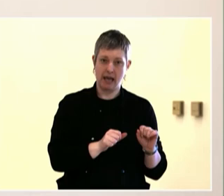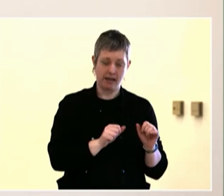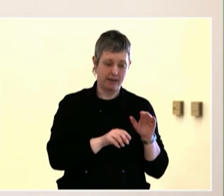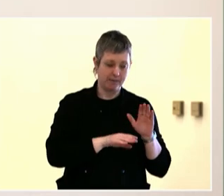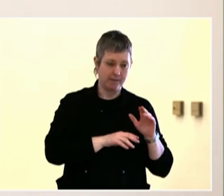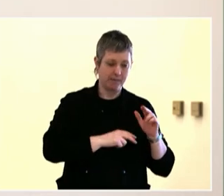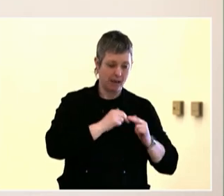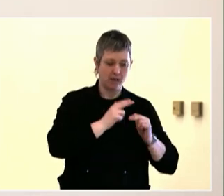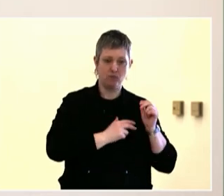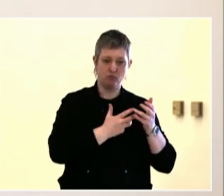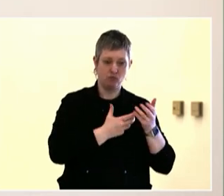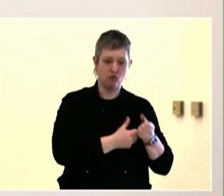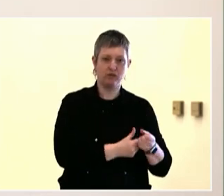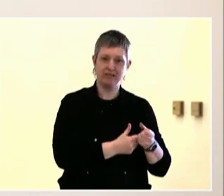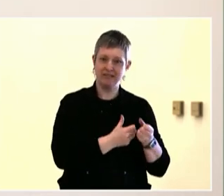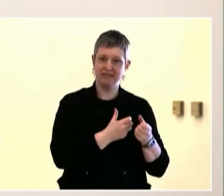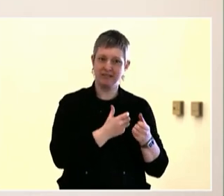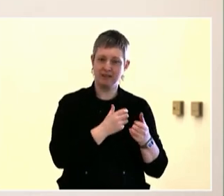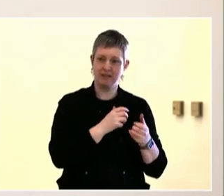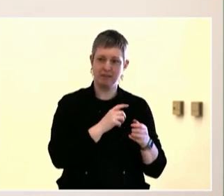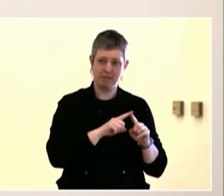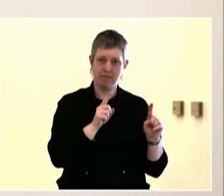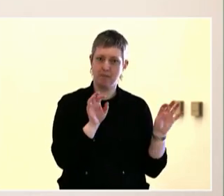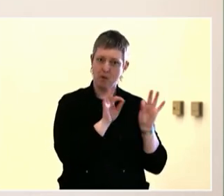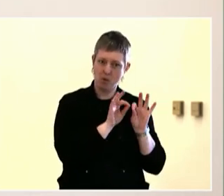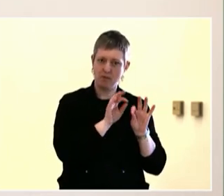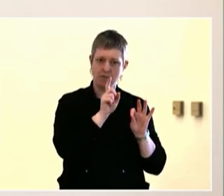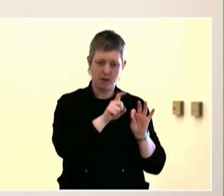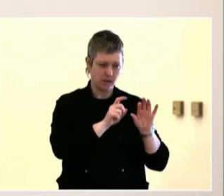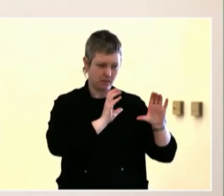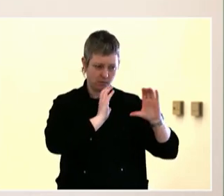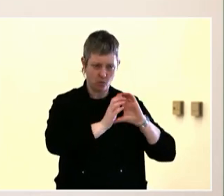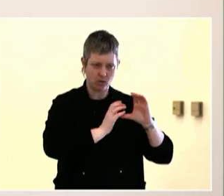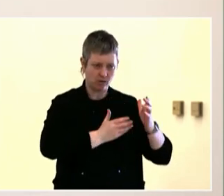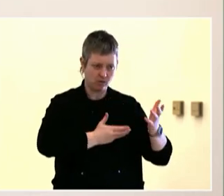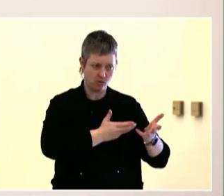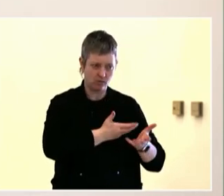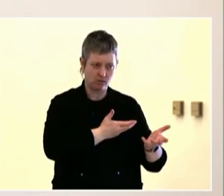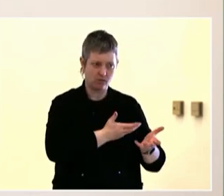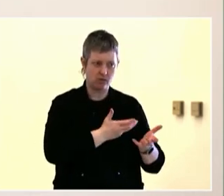Good morning, I'm Meghan, I'm